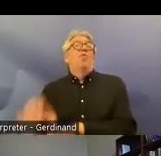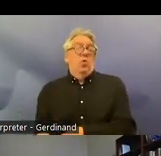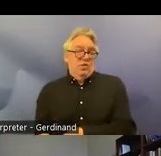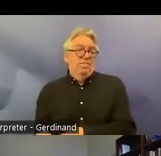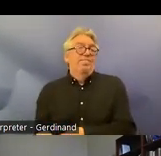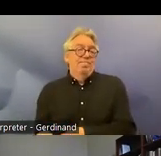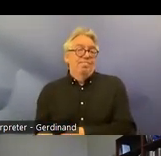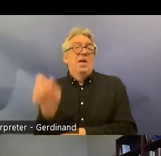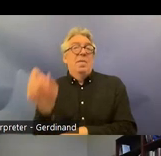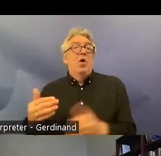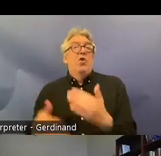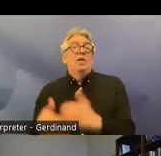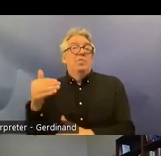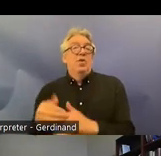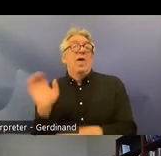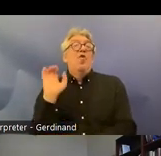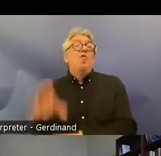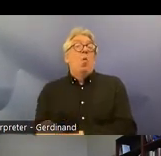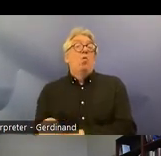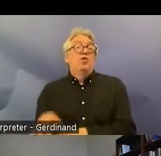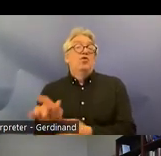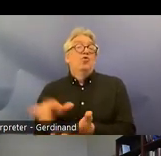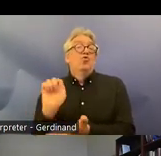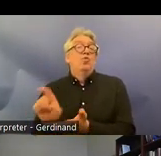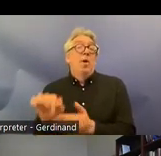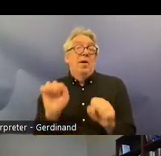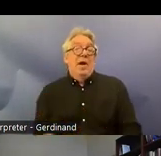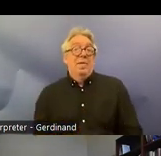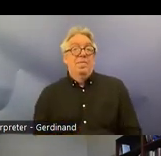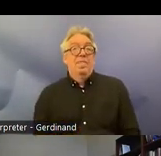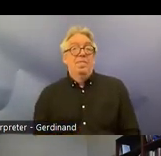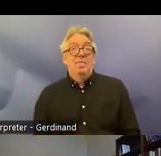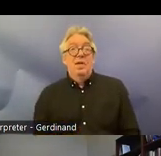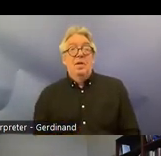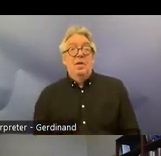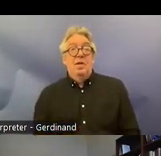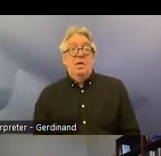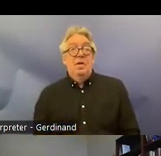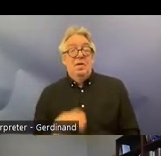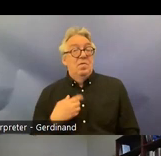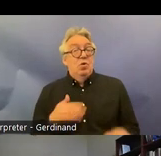disabilities and our mandate was not to consider whether these two declarations